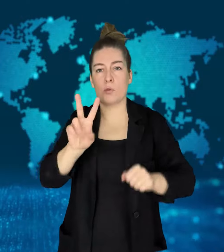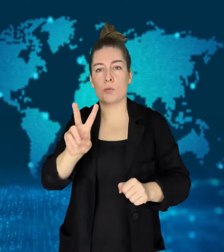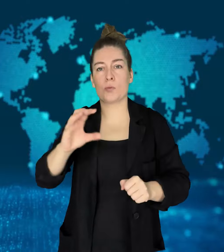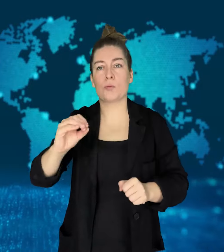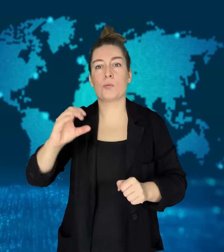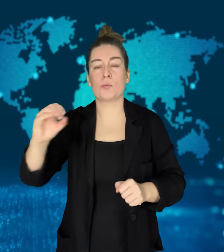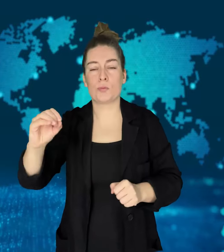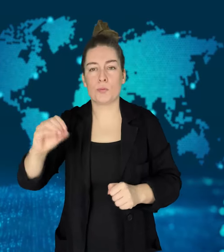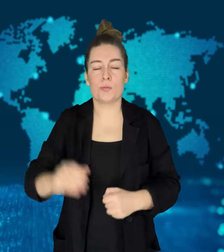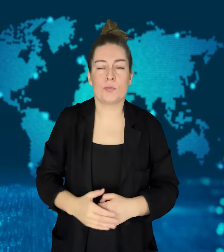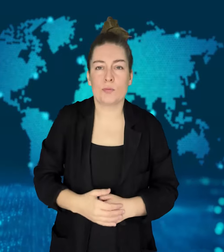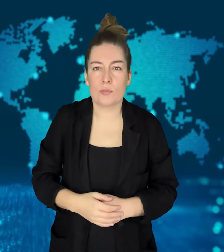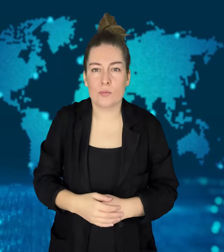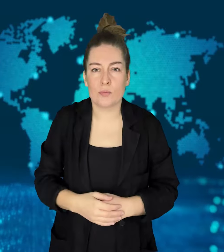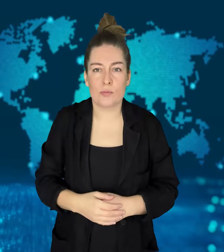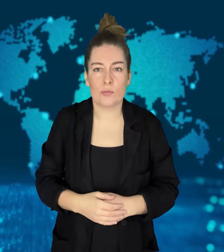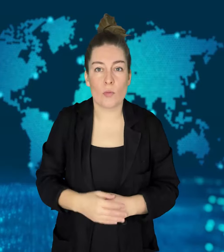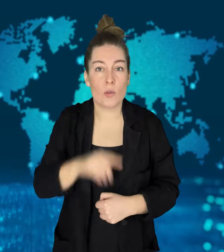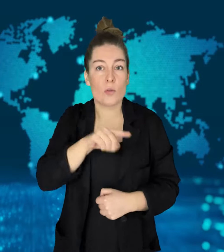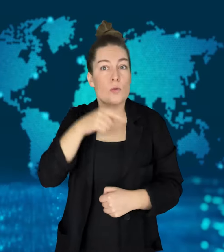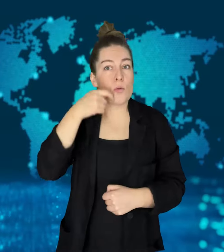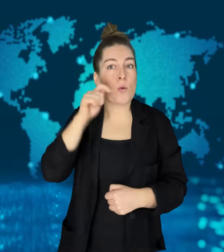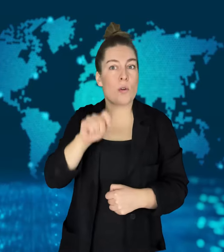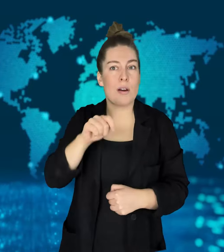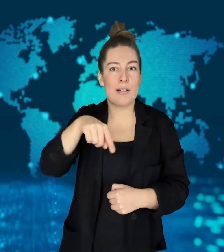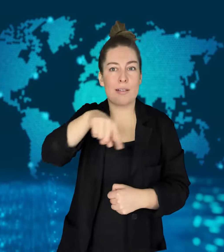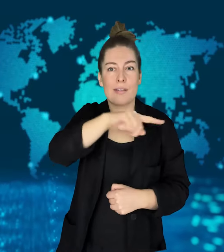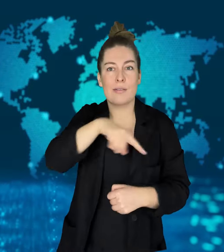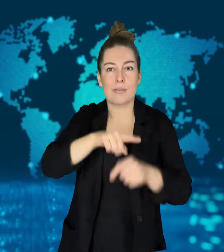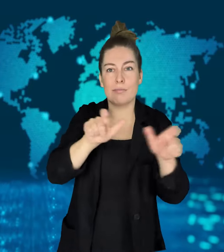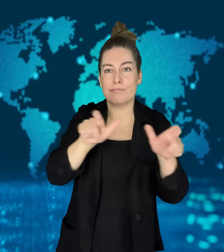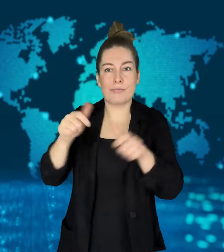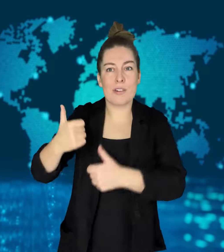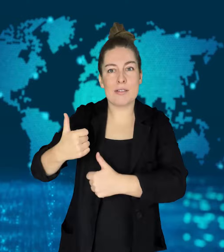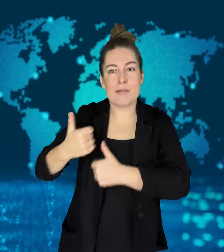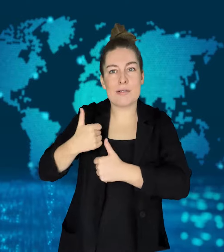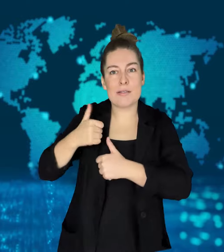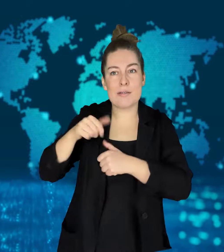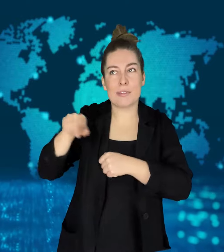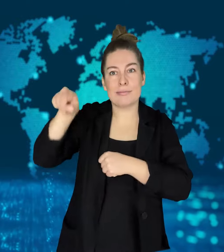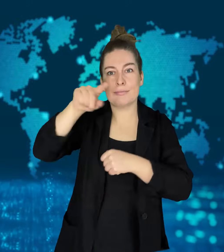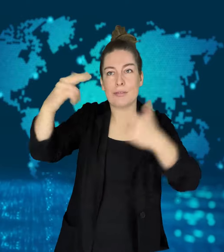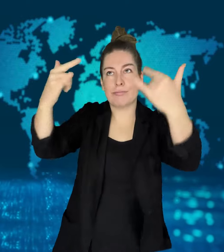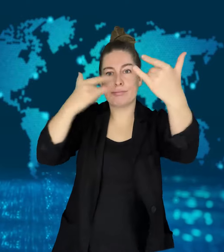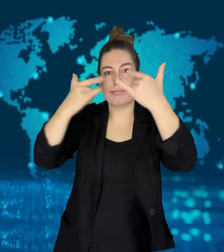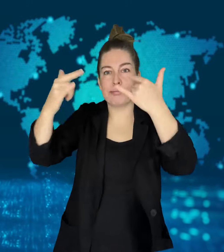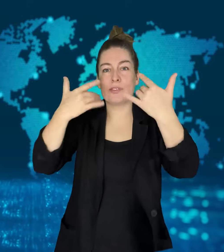Ukraine's air force said they shut down around 100 of these missiles and drones.